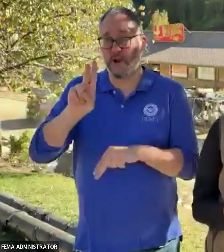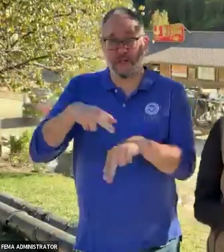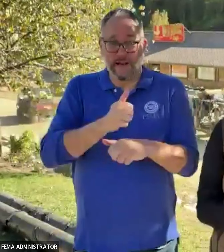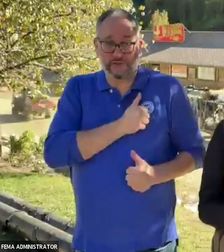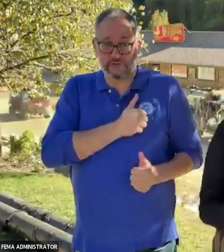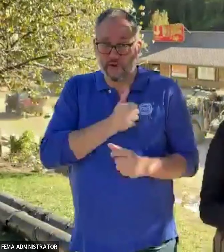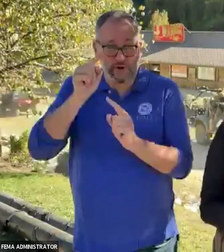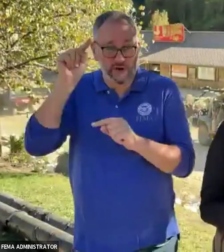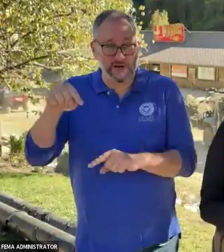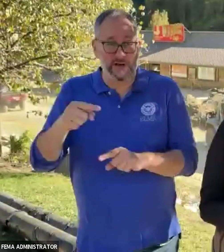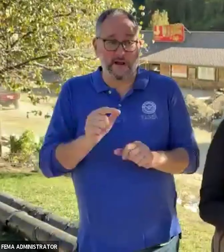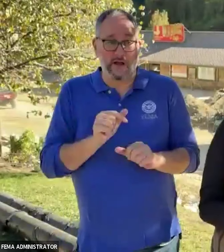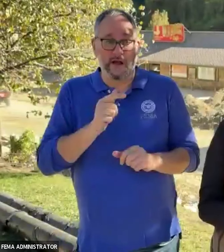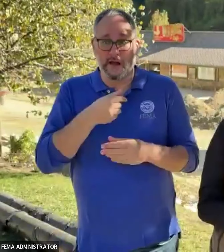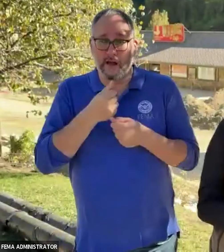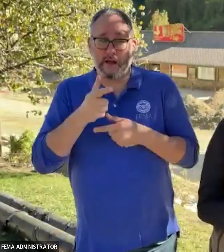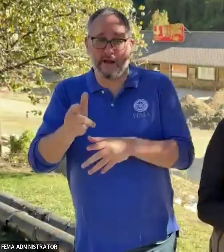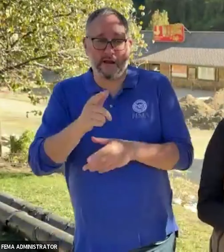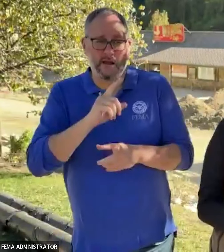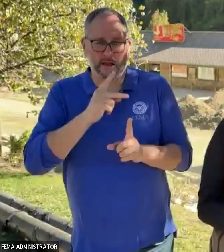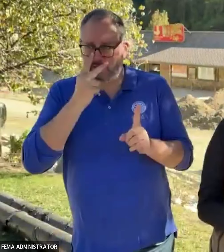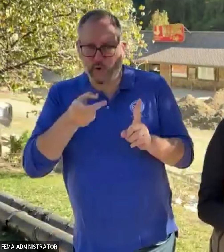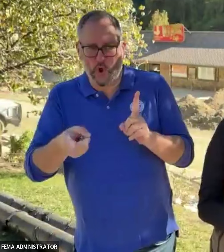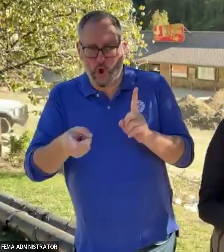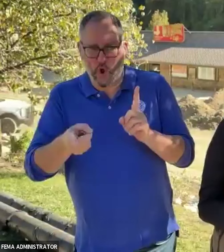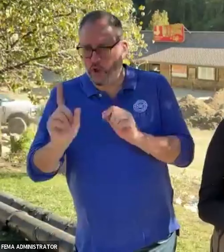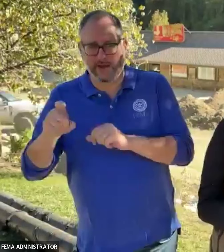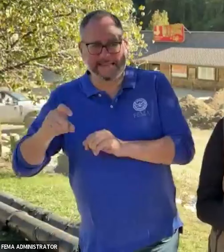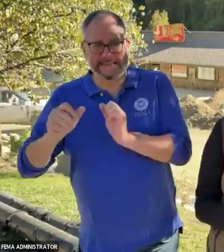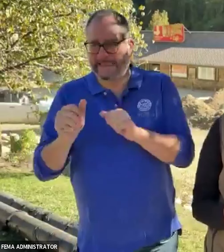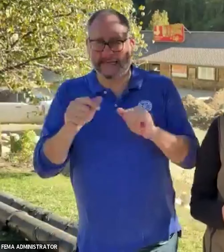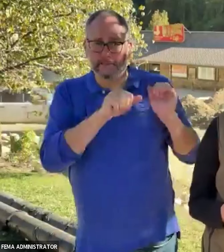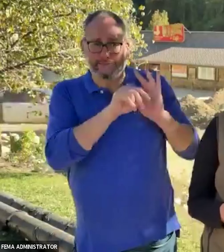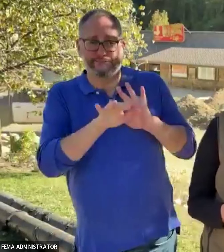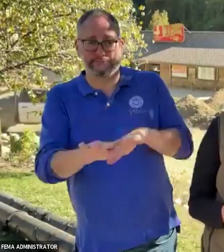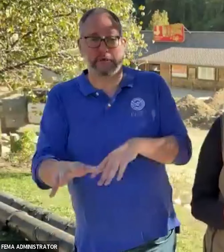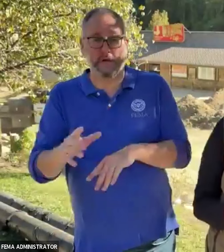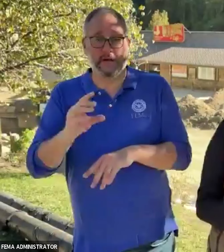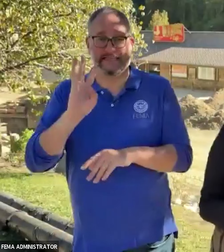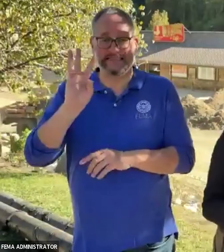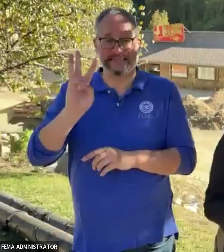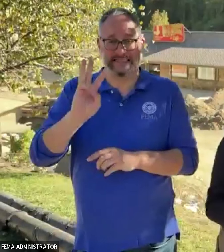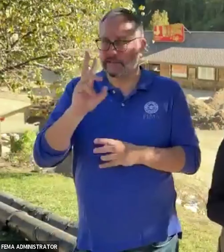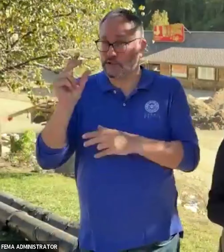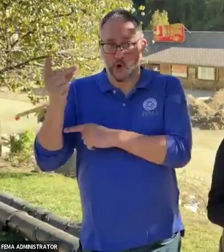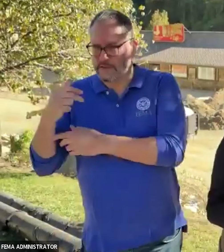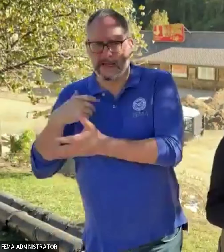commodities, spotted and rescued over 20 people and six dogs. Not only did they relocate all of them,